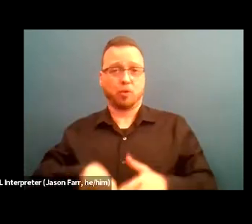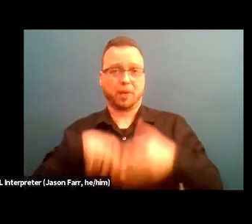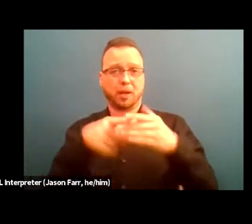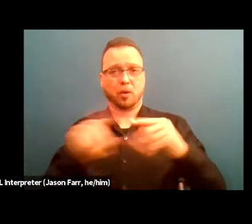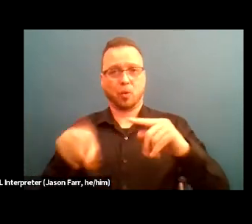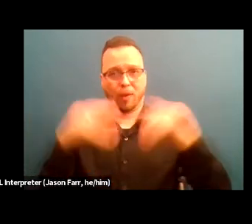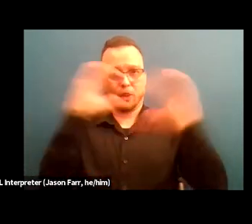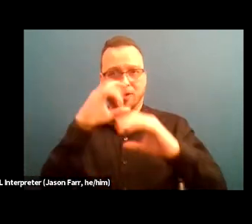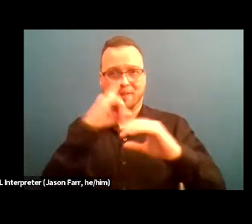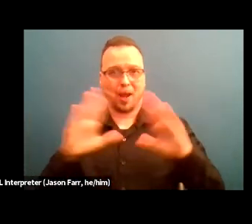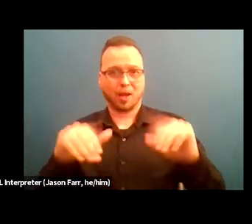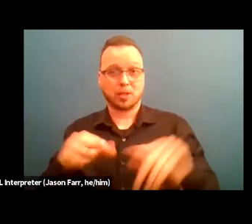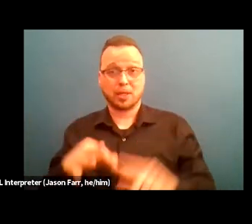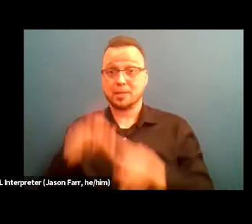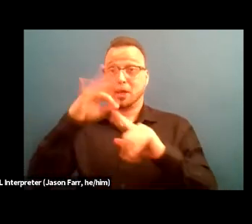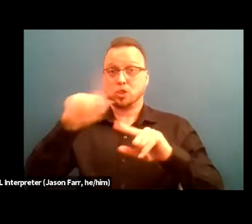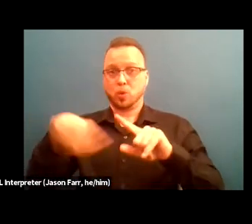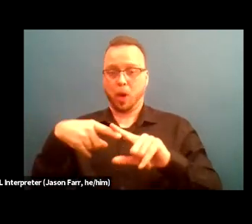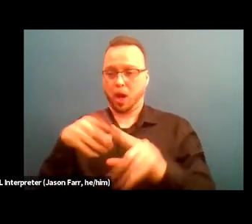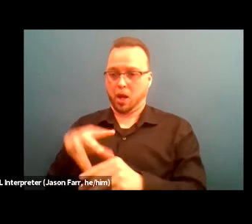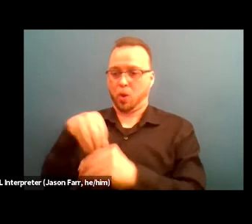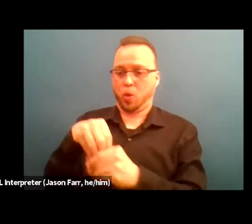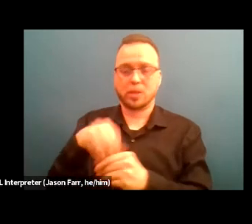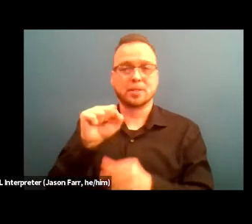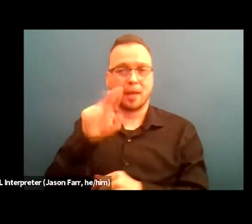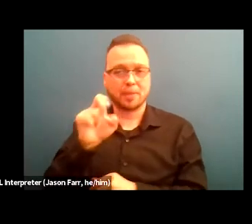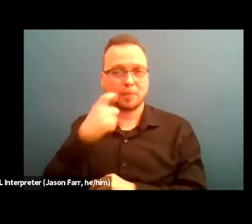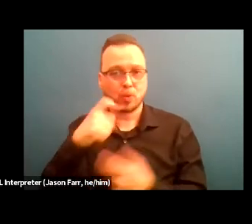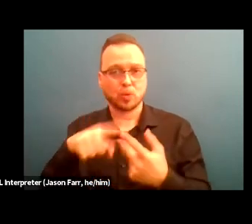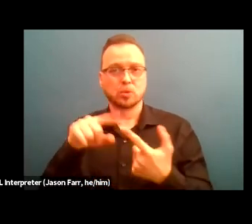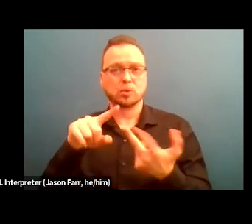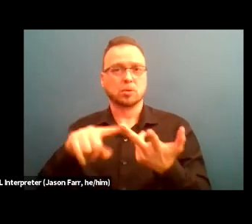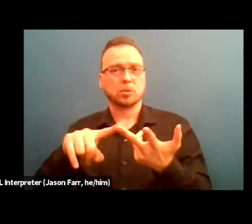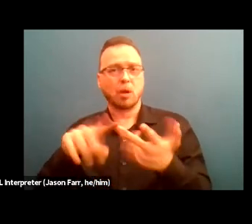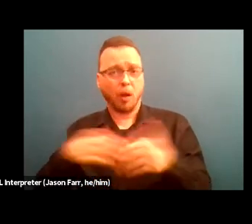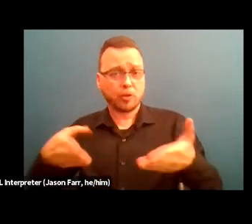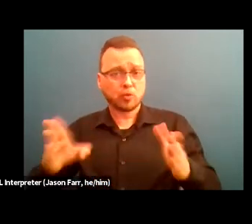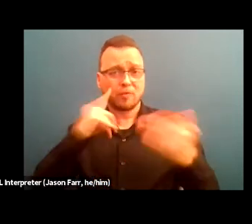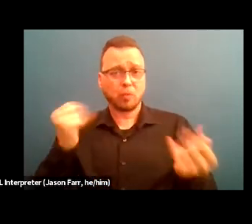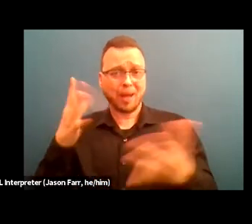especially when they're dealing with substance abuse when they've been on the streets for years. So there's a lot of documentation that goes into that.